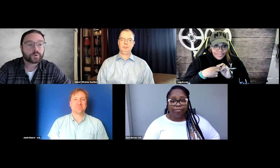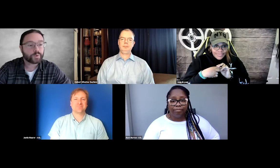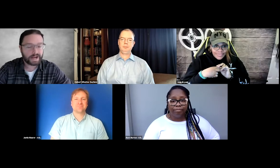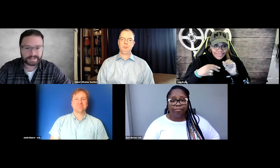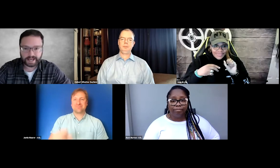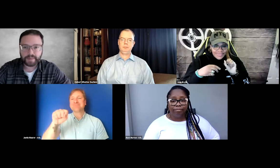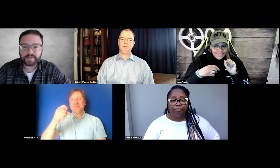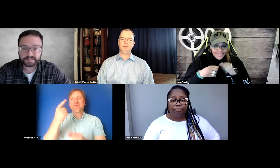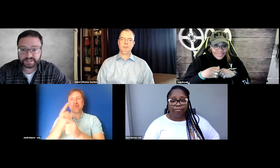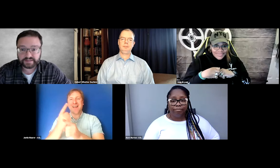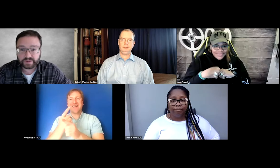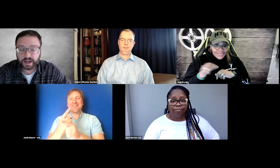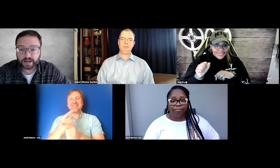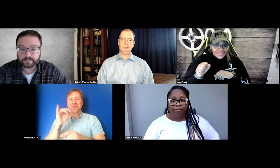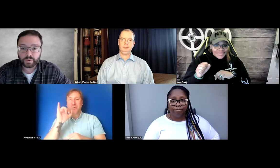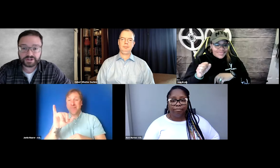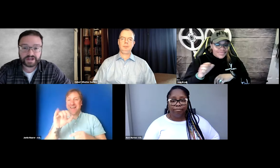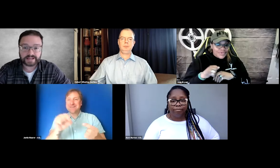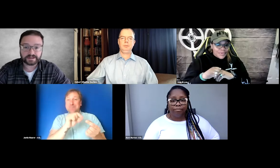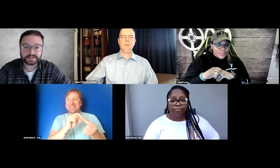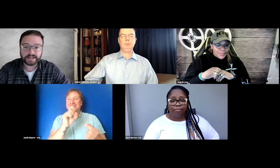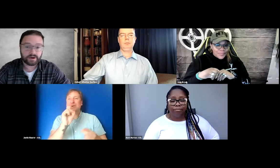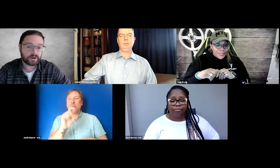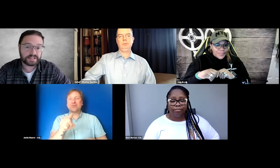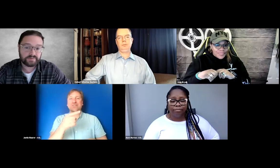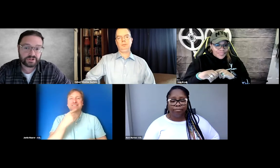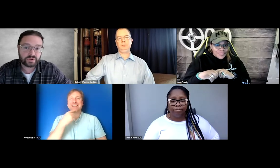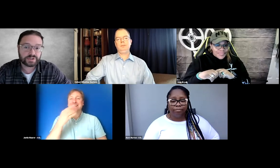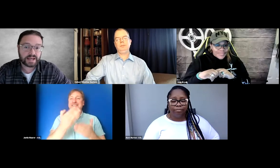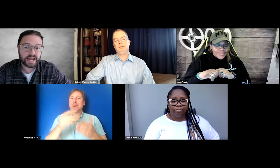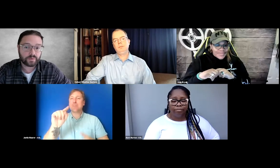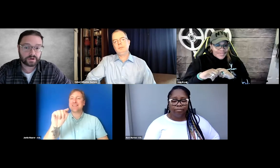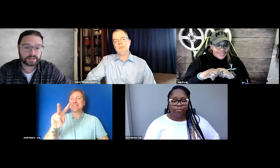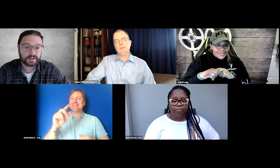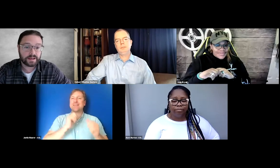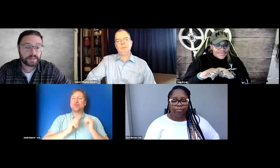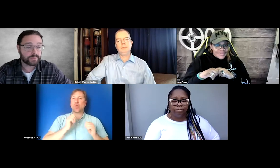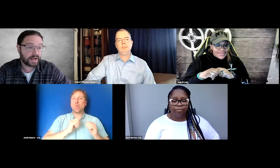Right. And this specific question asker said there are TV shows and networks that block